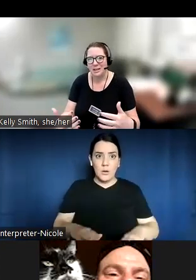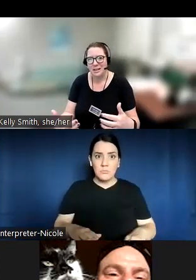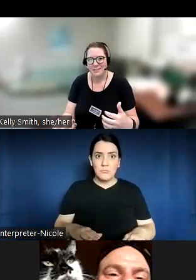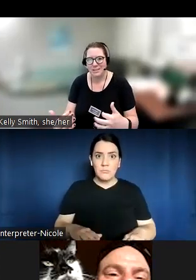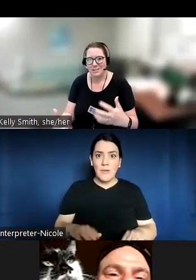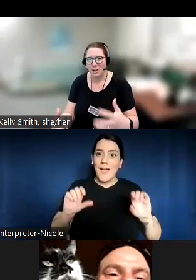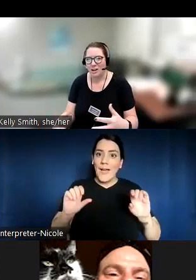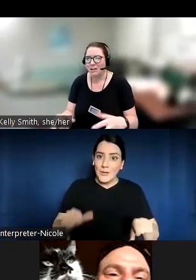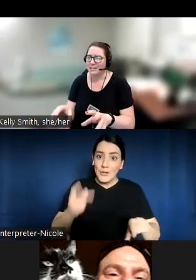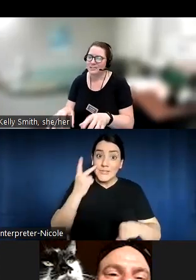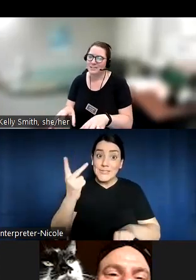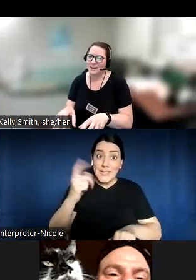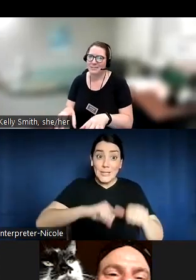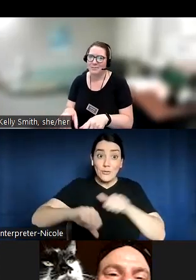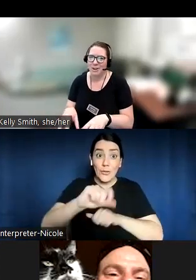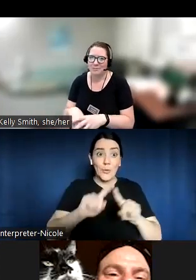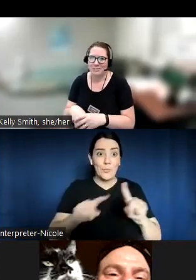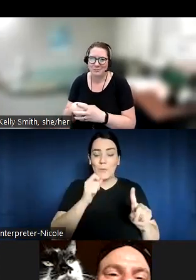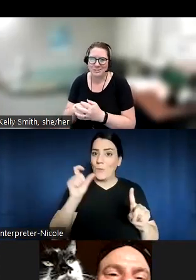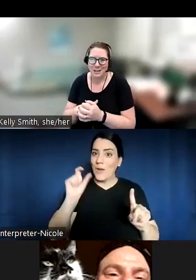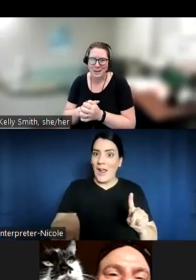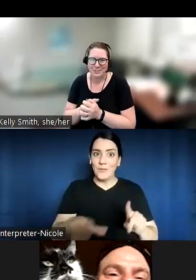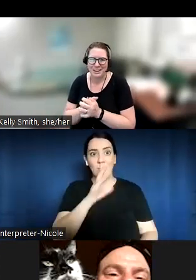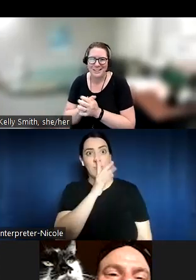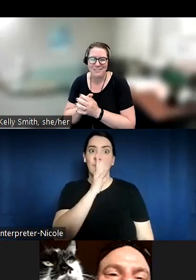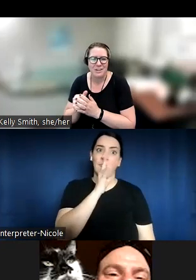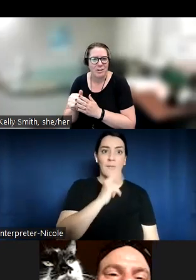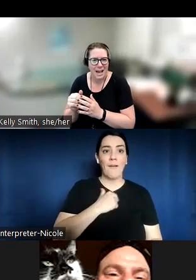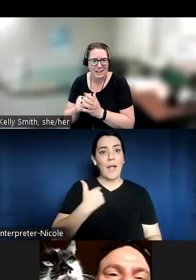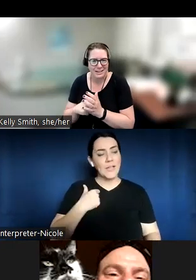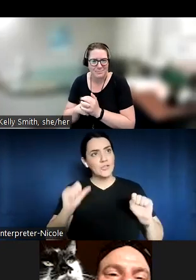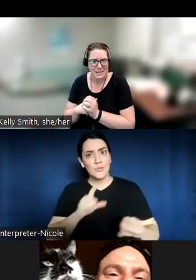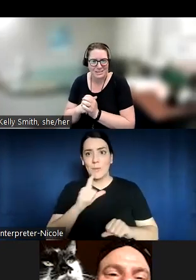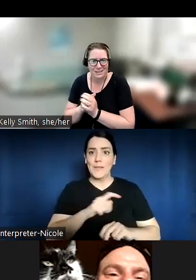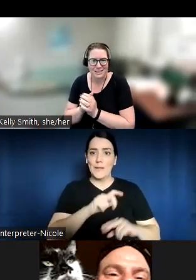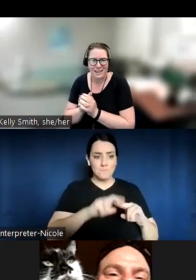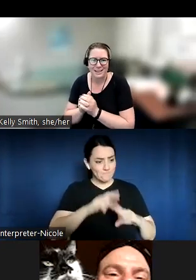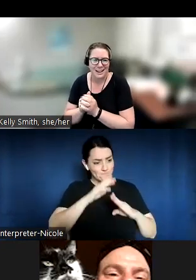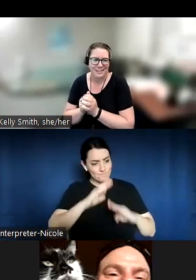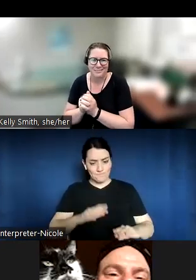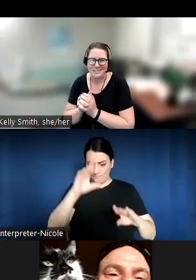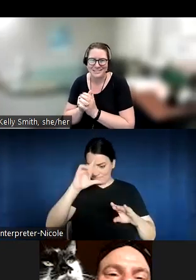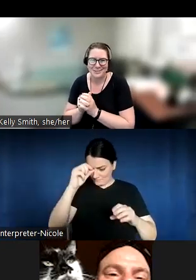but not having to talk, just to thoughtfully type out. And I've never had meetings like that and I loved it.